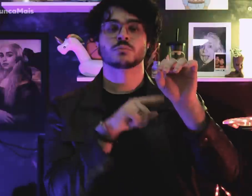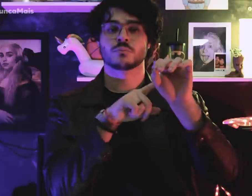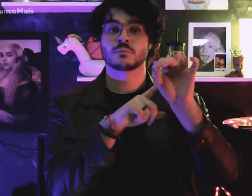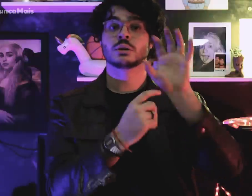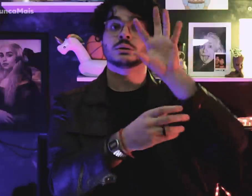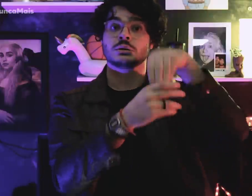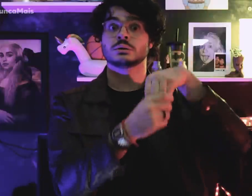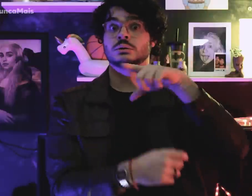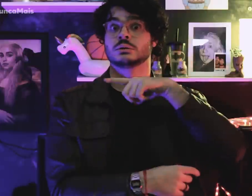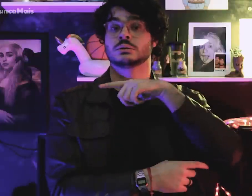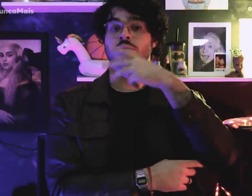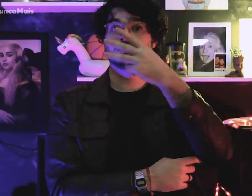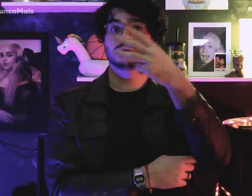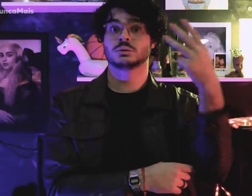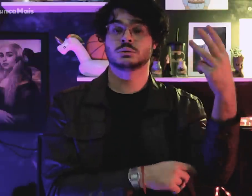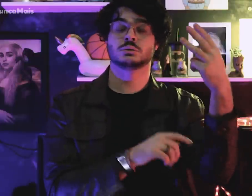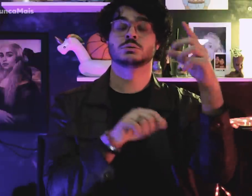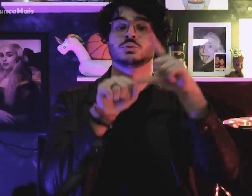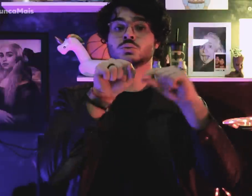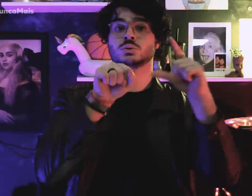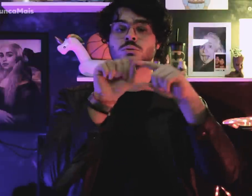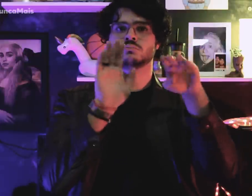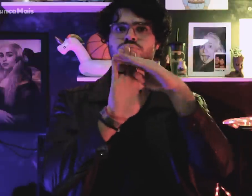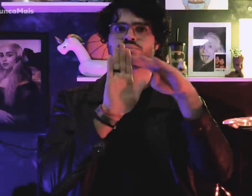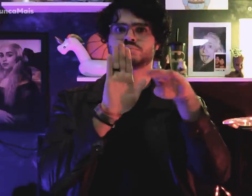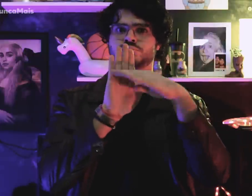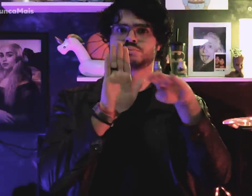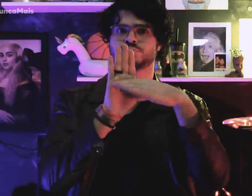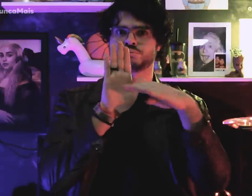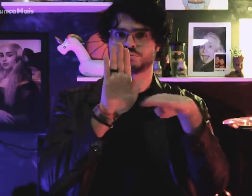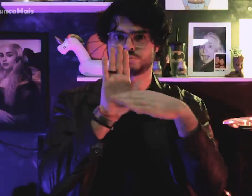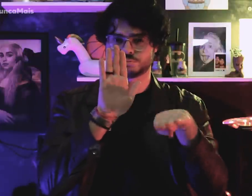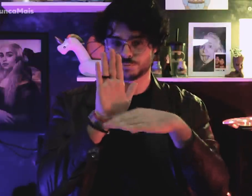and had 33 articles,